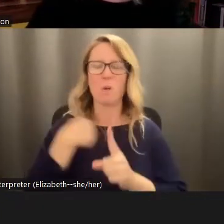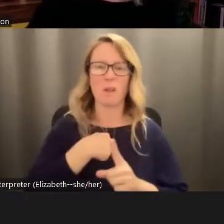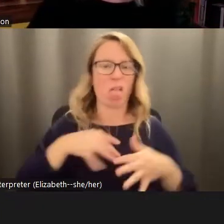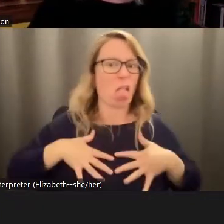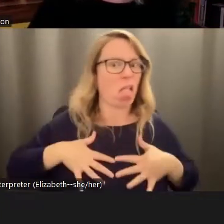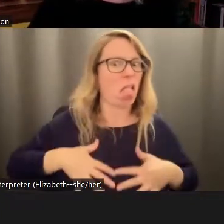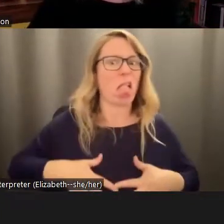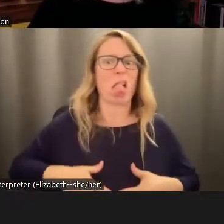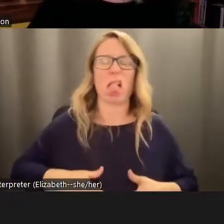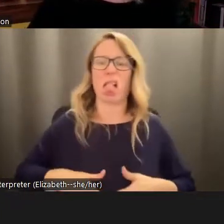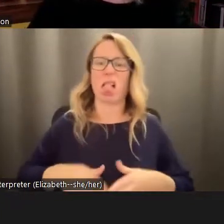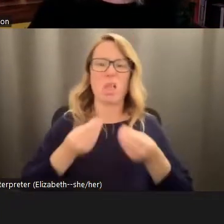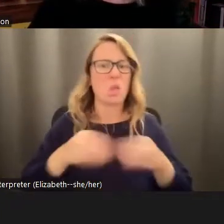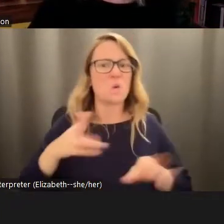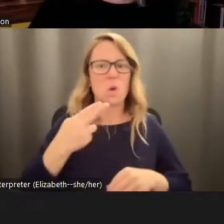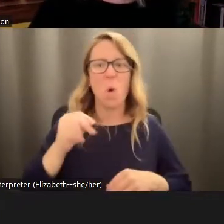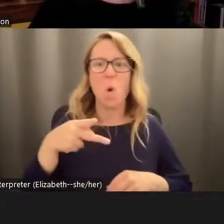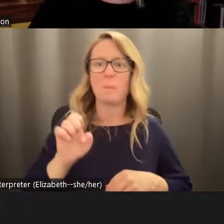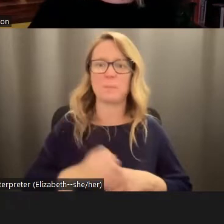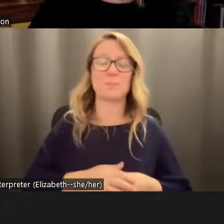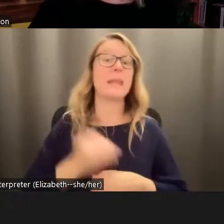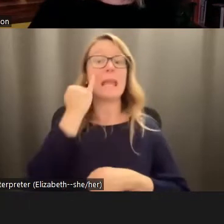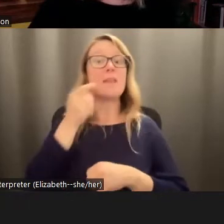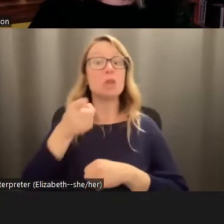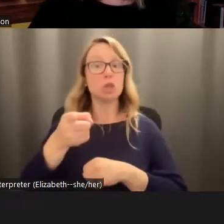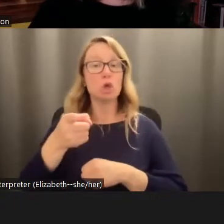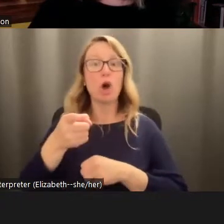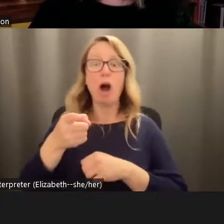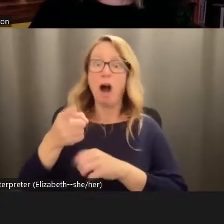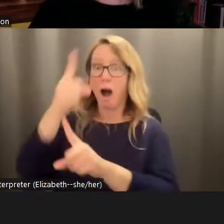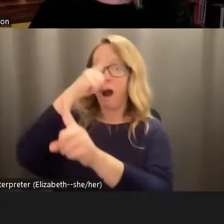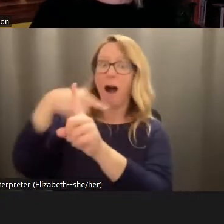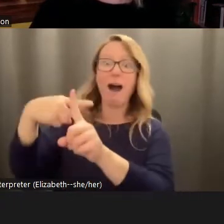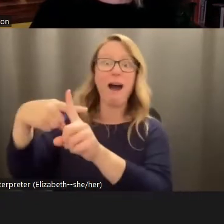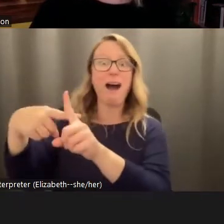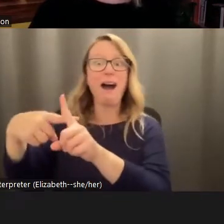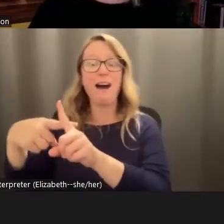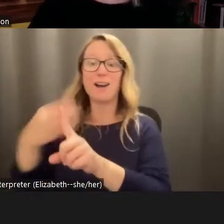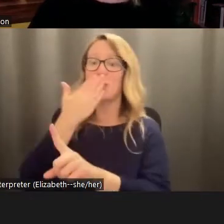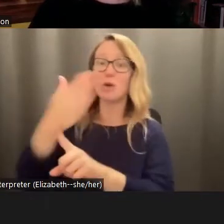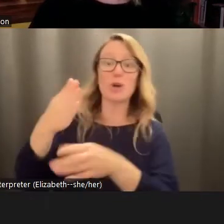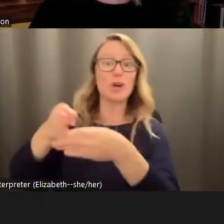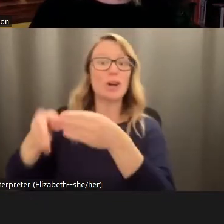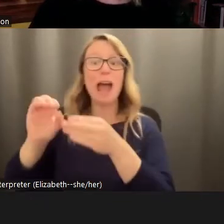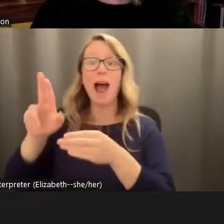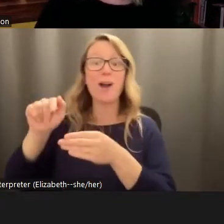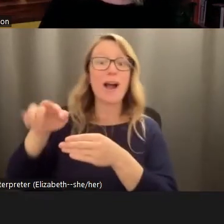operating out of this expectation of a favorable outcome, I think that hope can kind of let us off the hook by